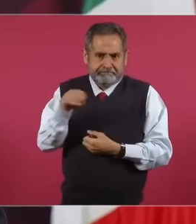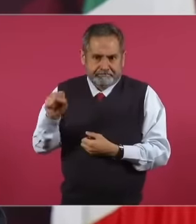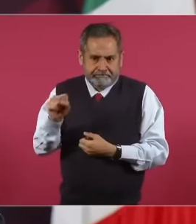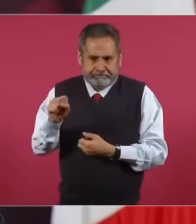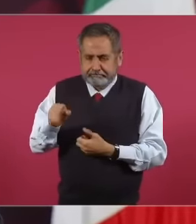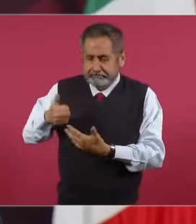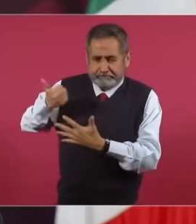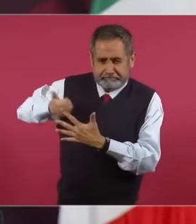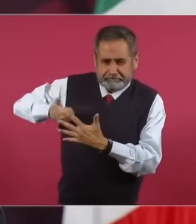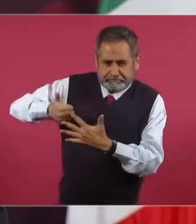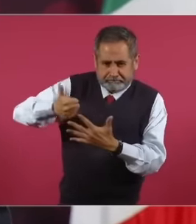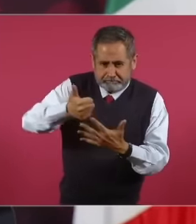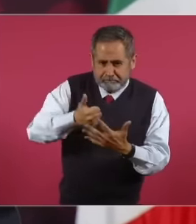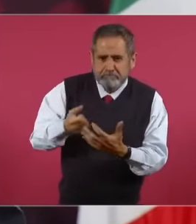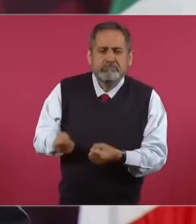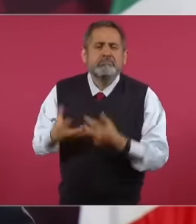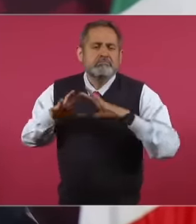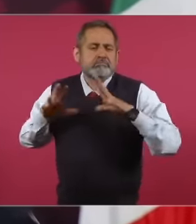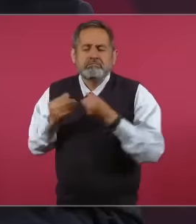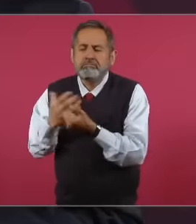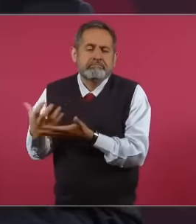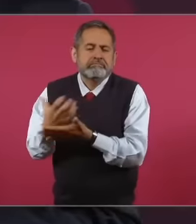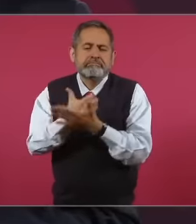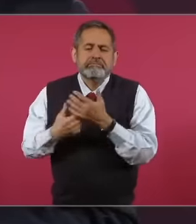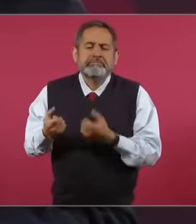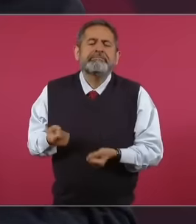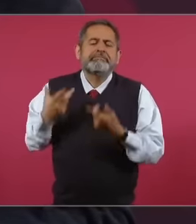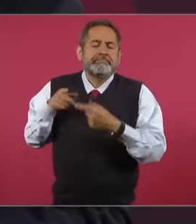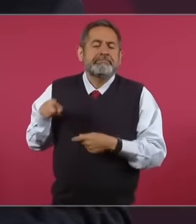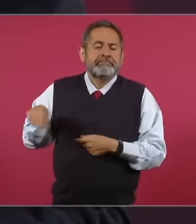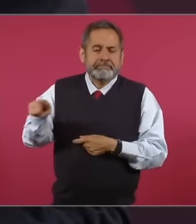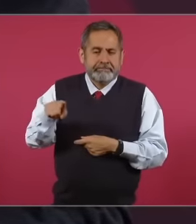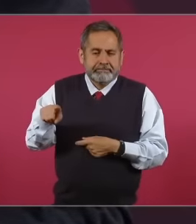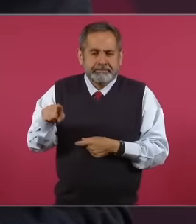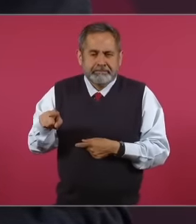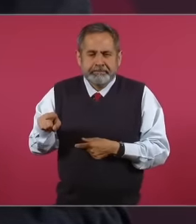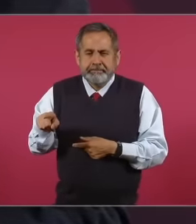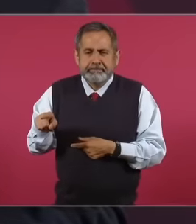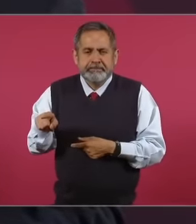average of their income is